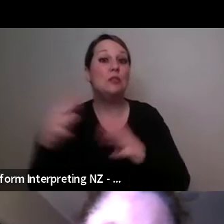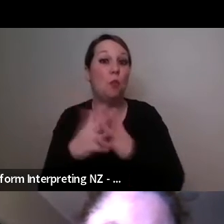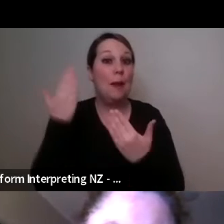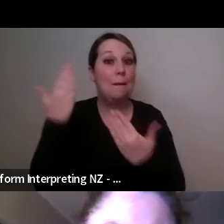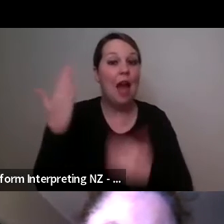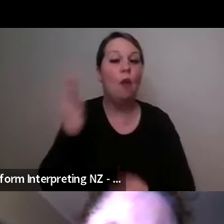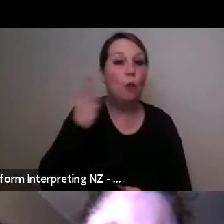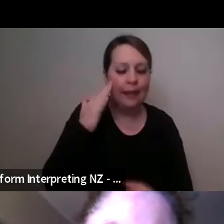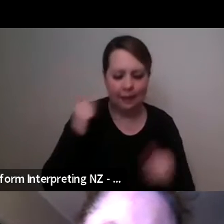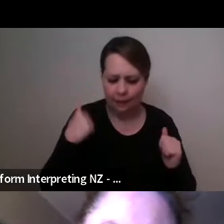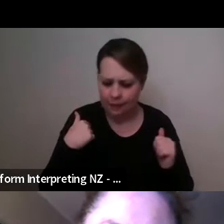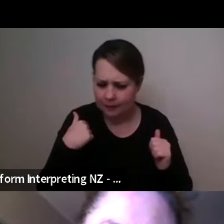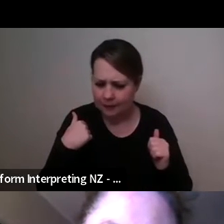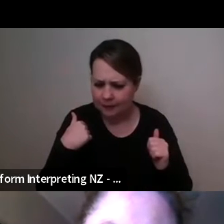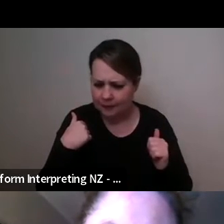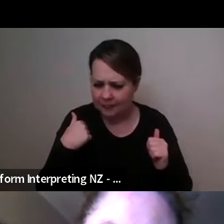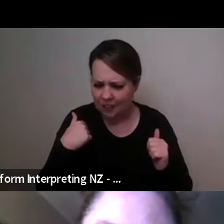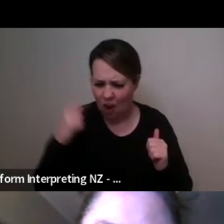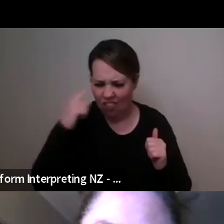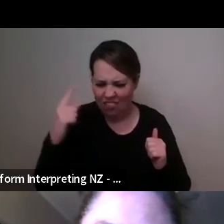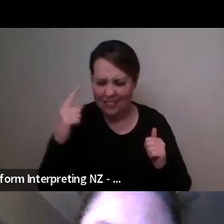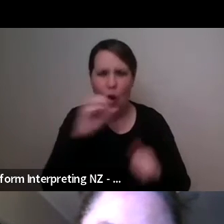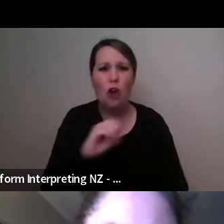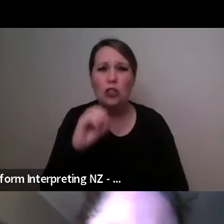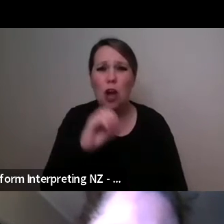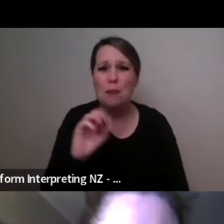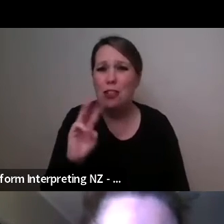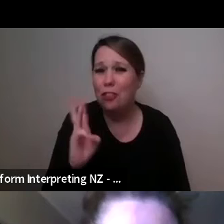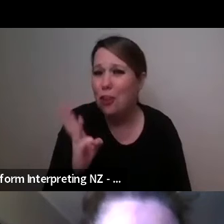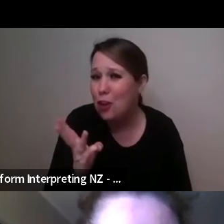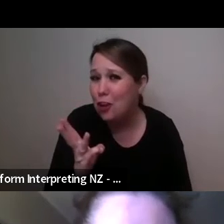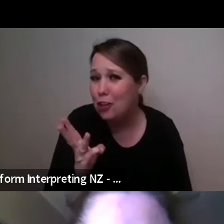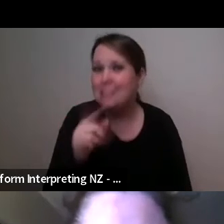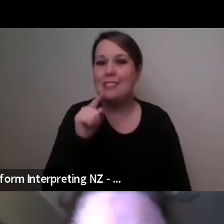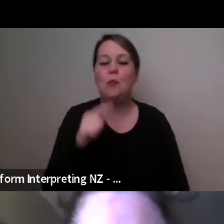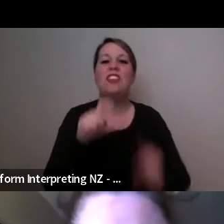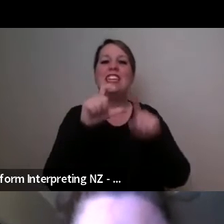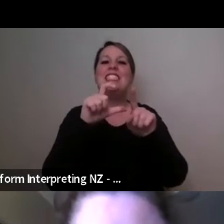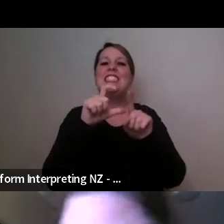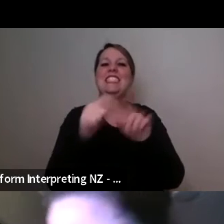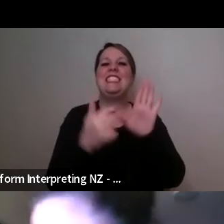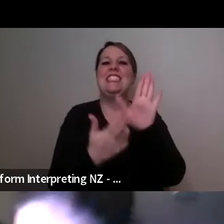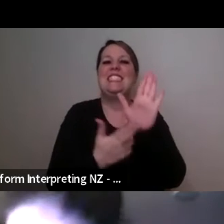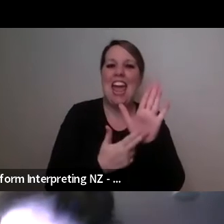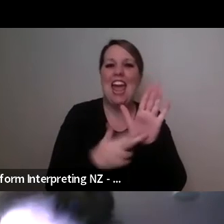gosh I hope this is right but I'm pretty sure October 3rd with uh Dan Door another uh car countryman with you Marc